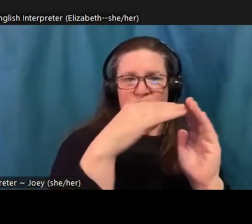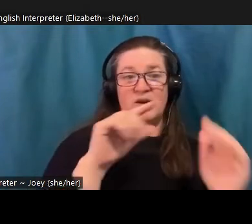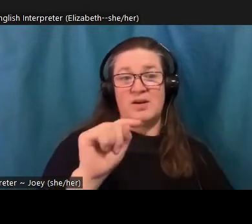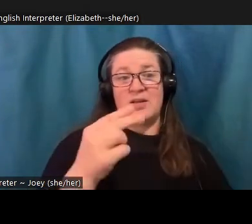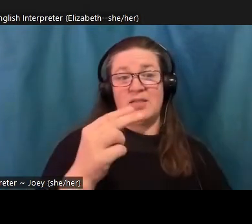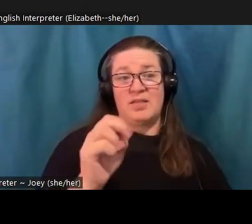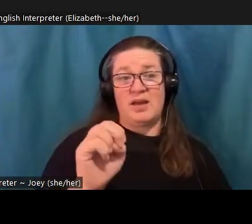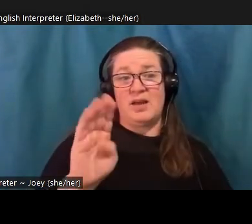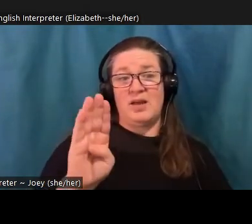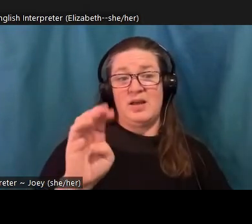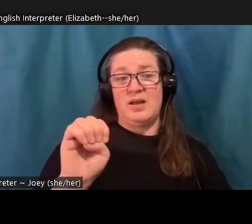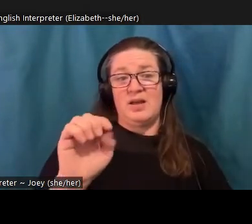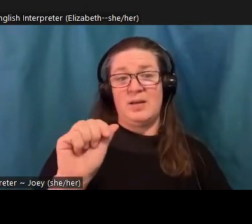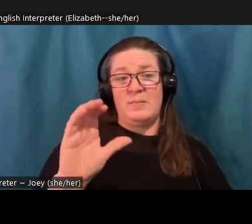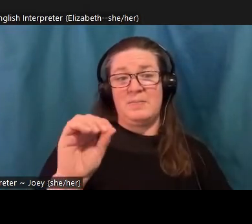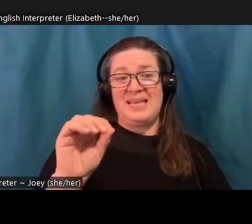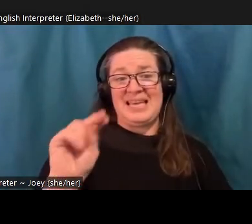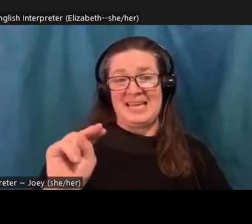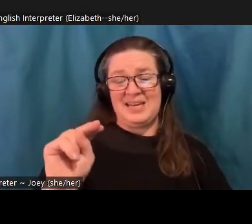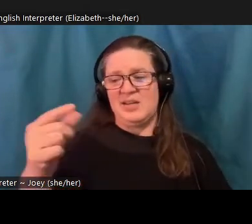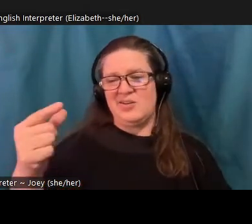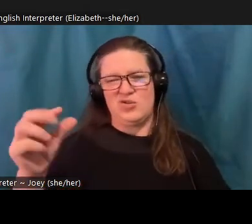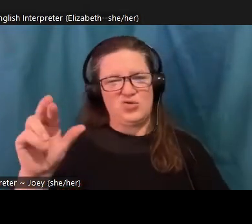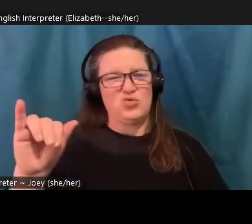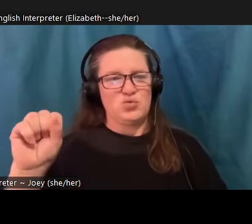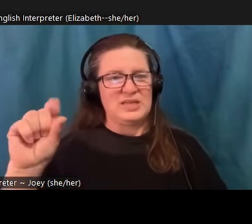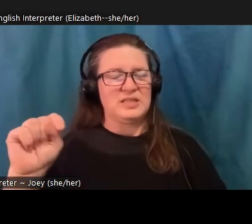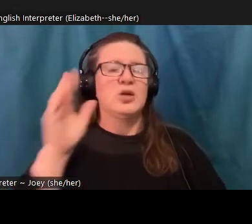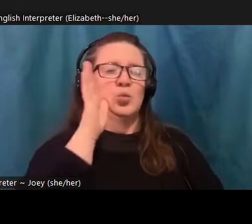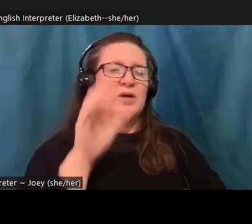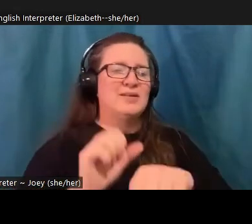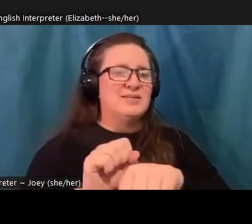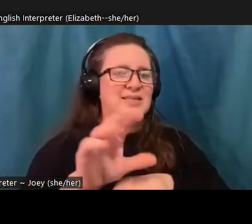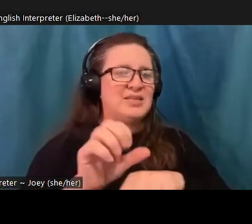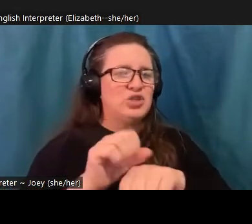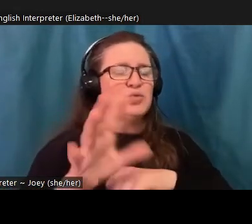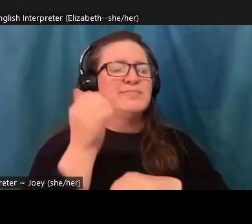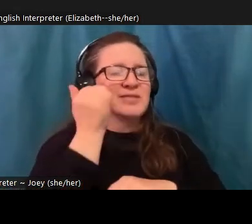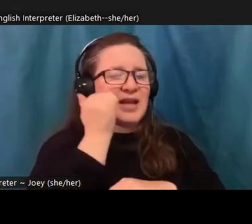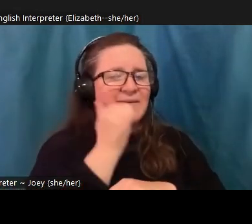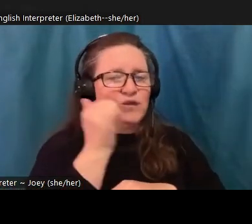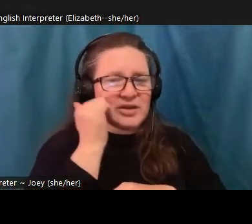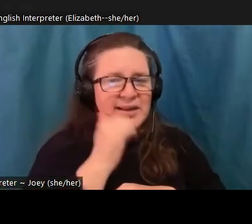newsletter that sends you a daily dose of good climate news. The solutions journalism network is a consortium that reports on